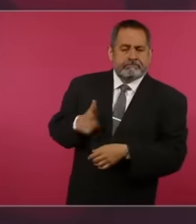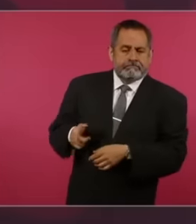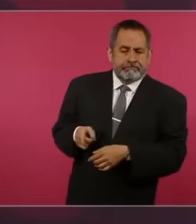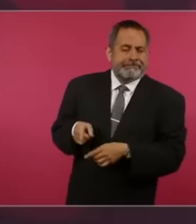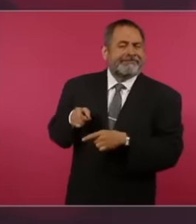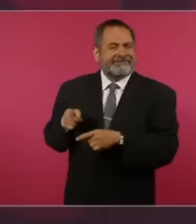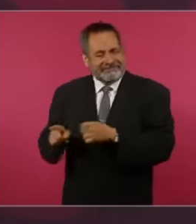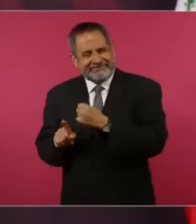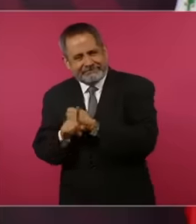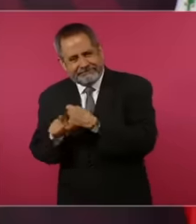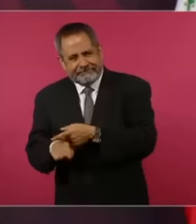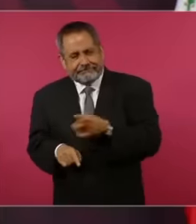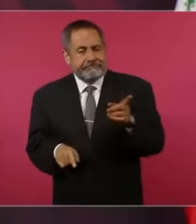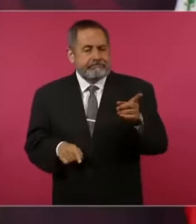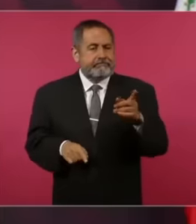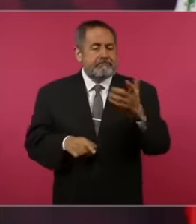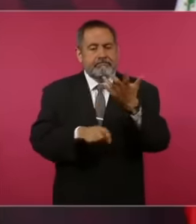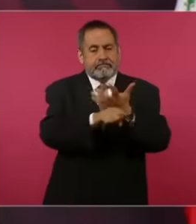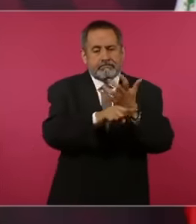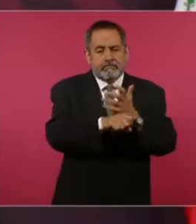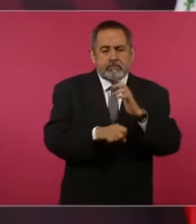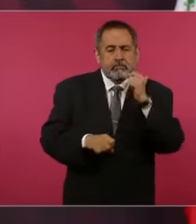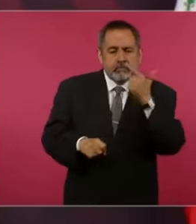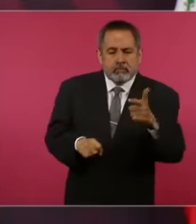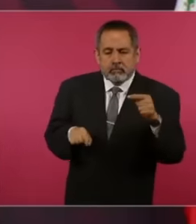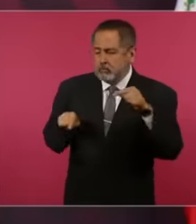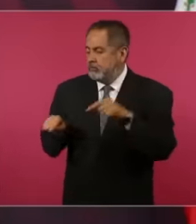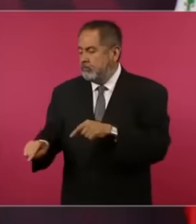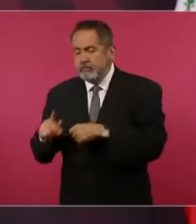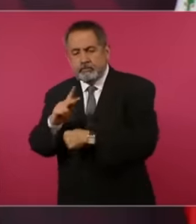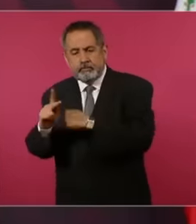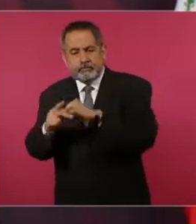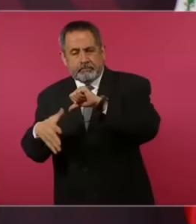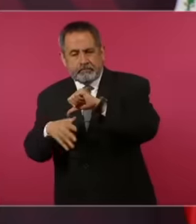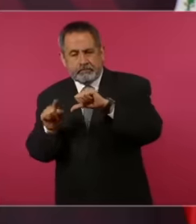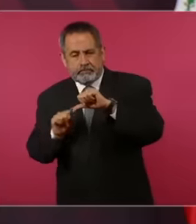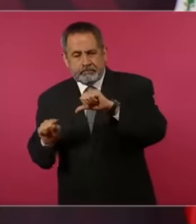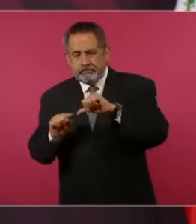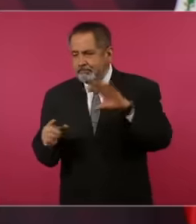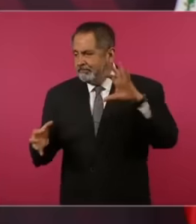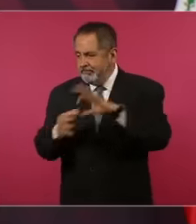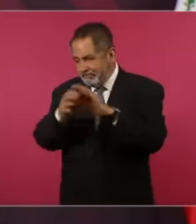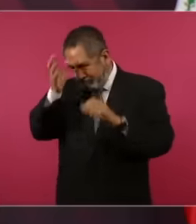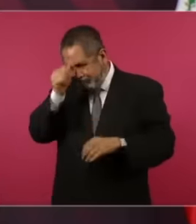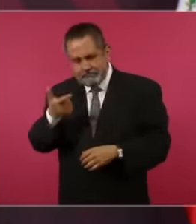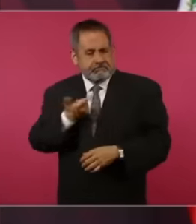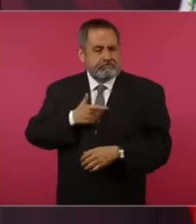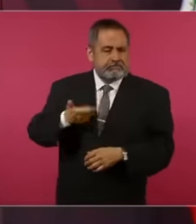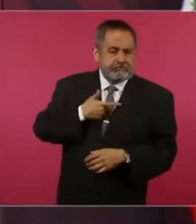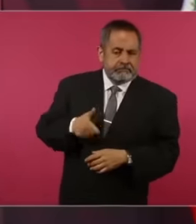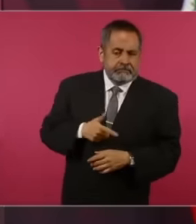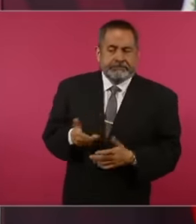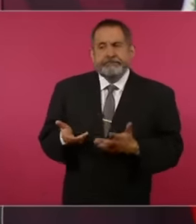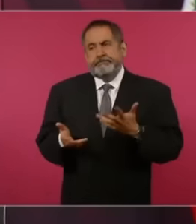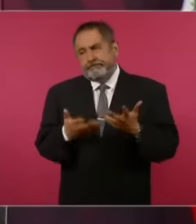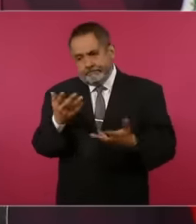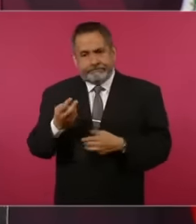seek solutions to